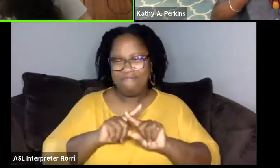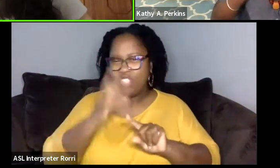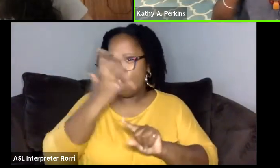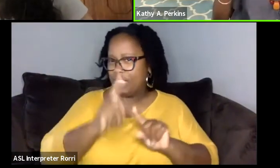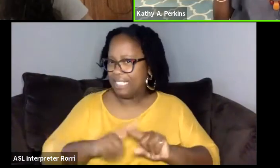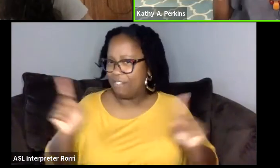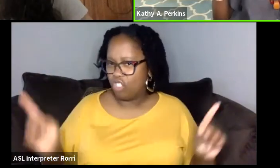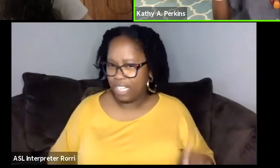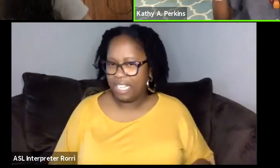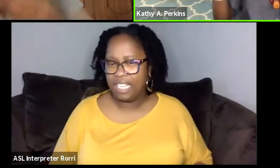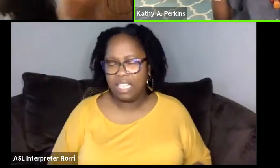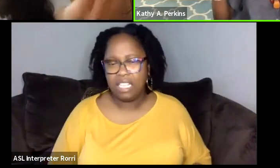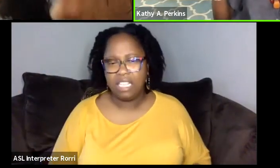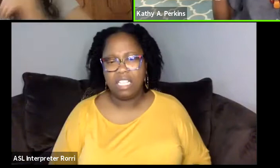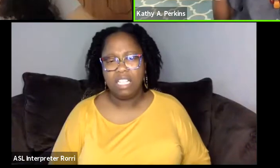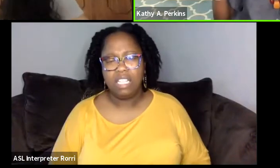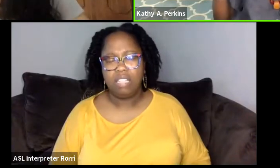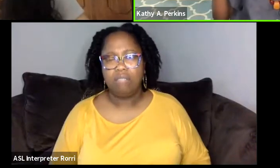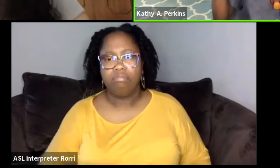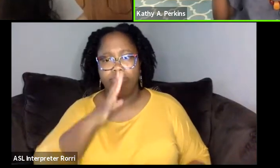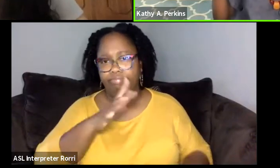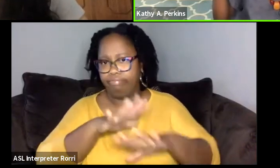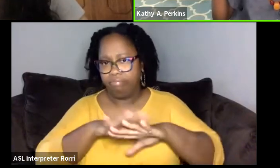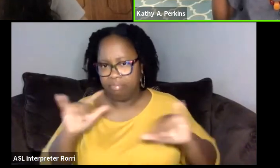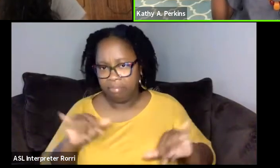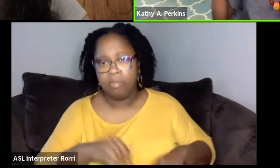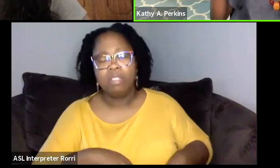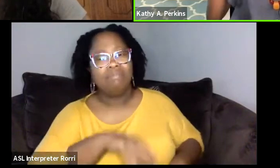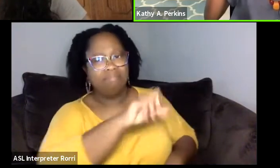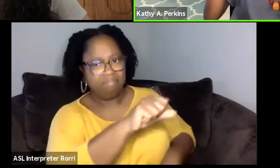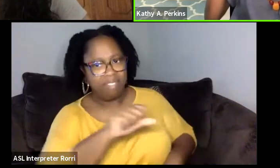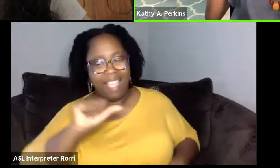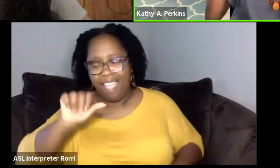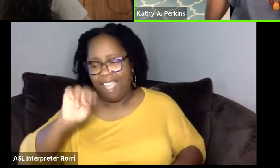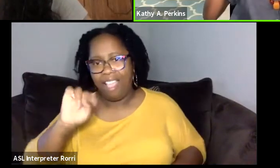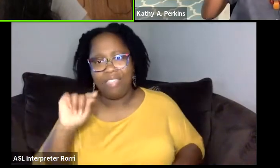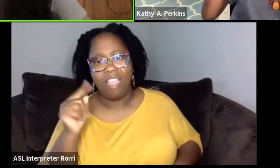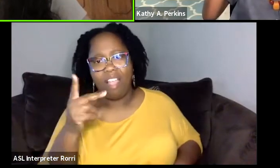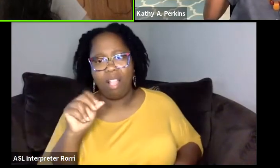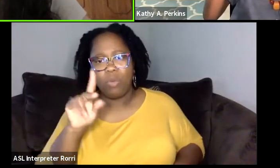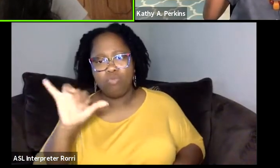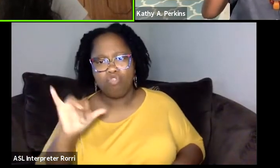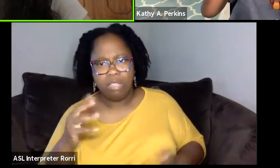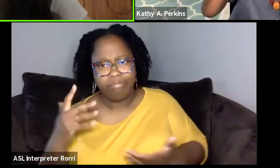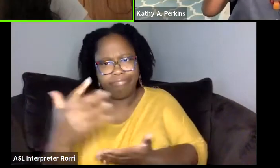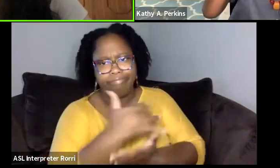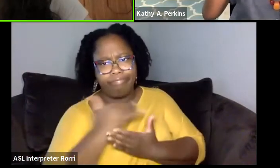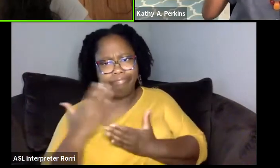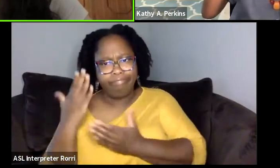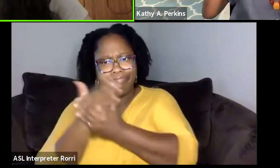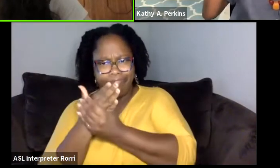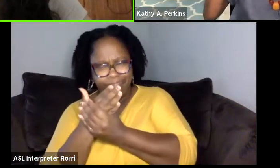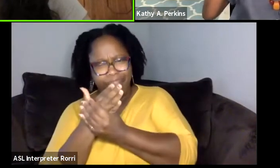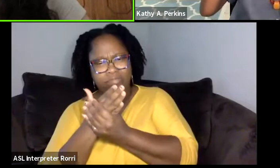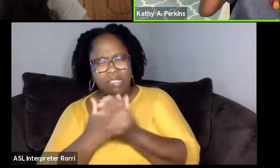So when I deal with anthologists, I have to stop thinking in like the Western way of,